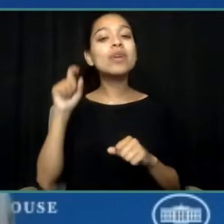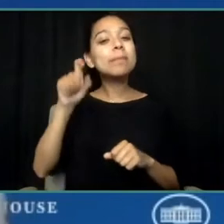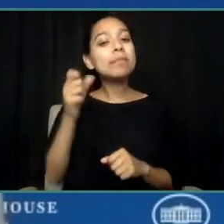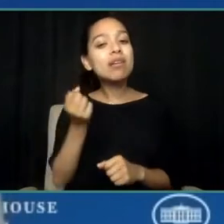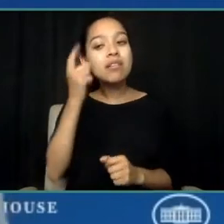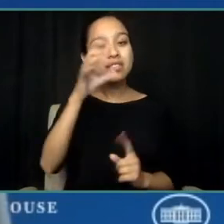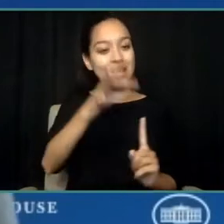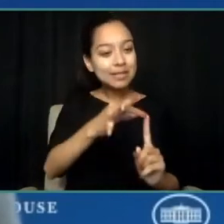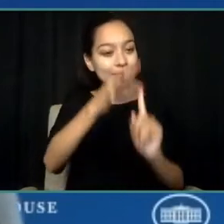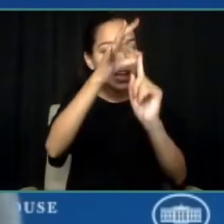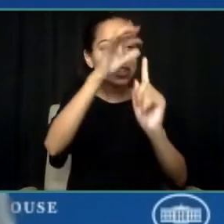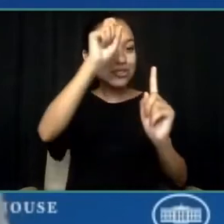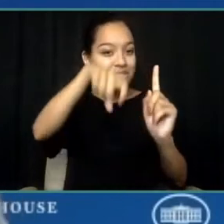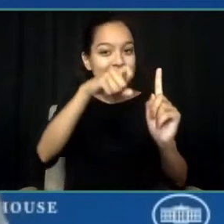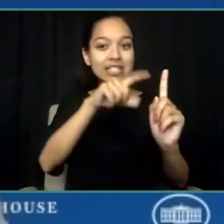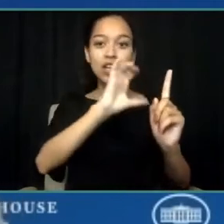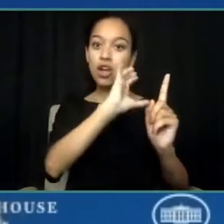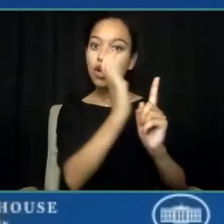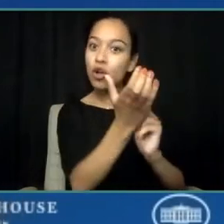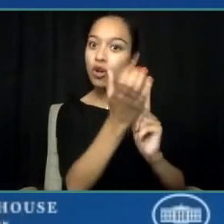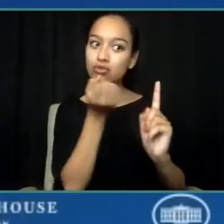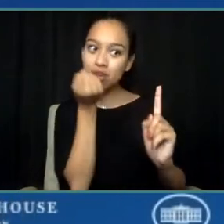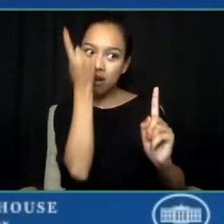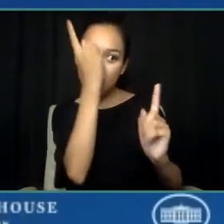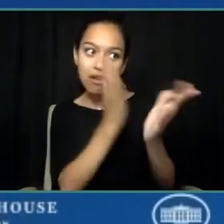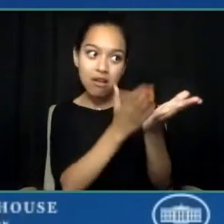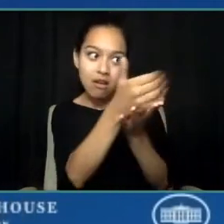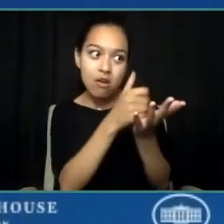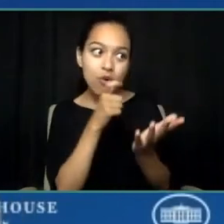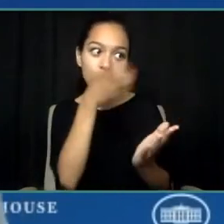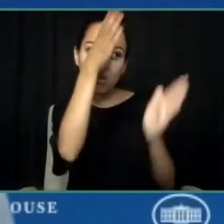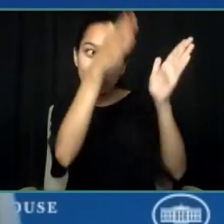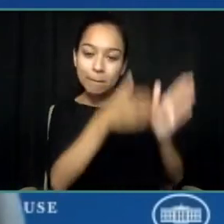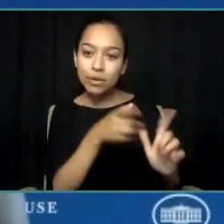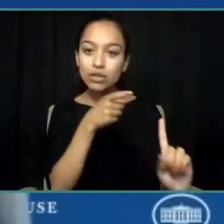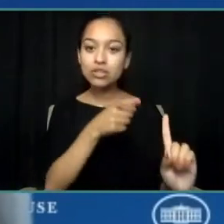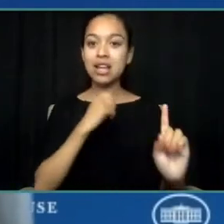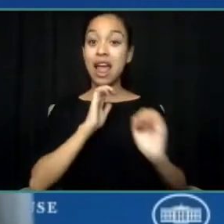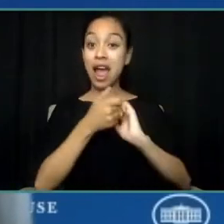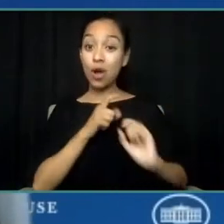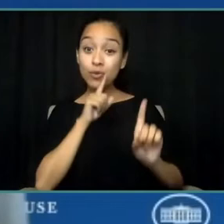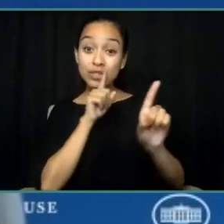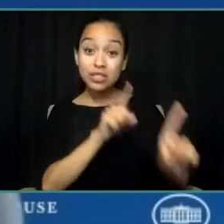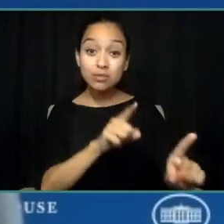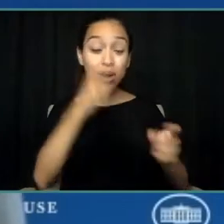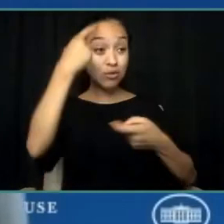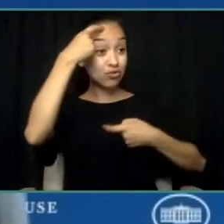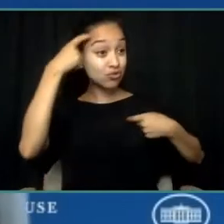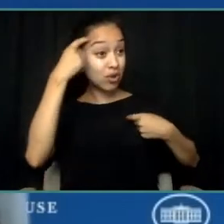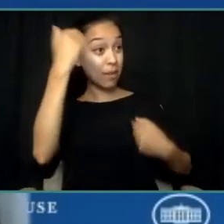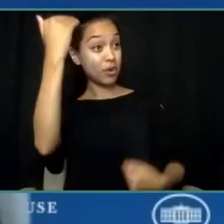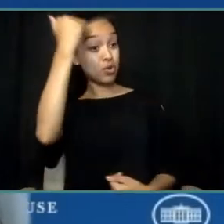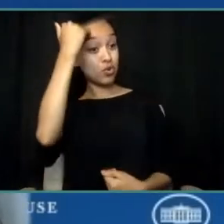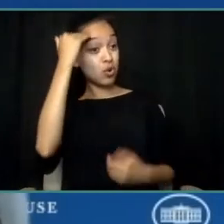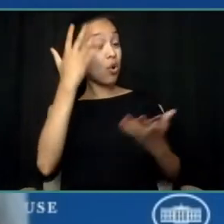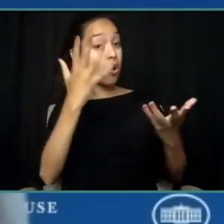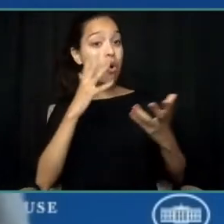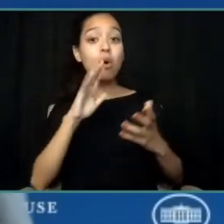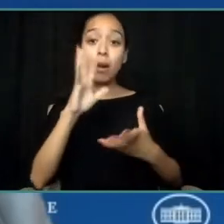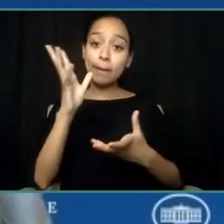the cultural sensitivity that may be needed in the way that we respond, being trauma-informed, and ensuring that we're meeting people where they are